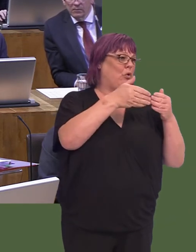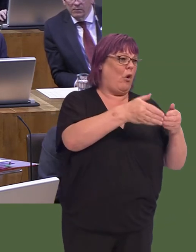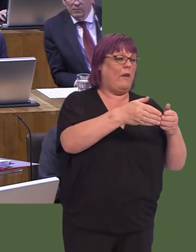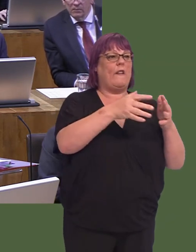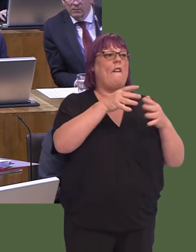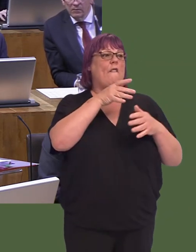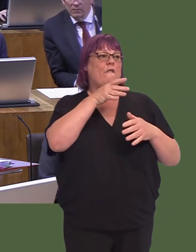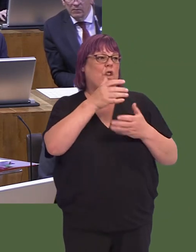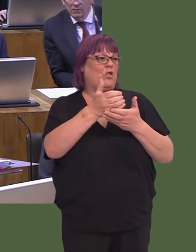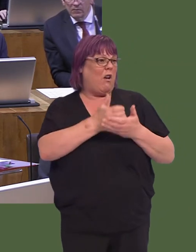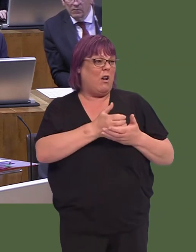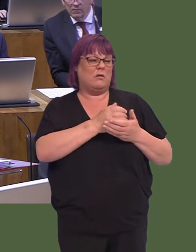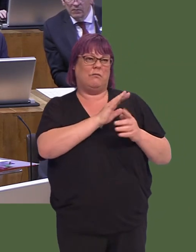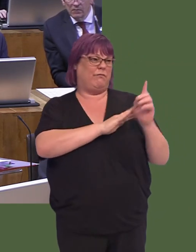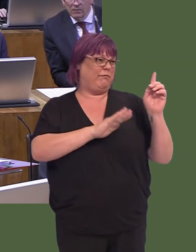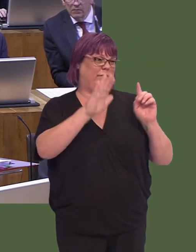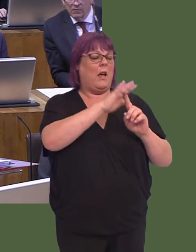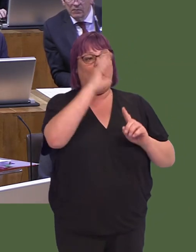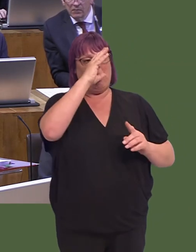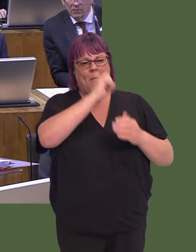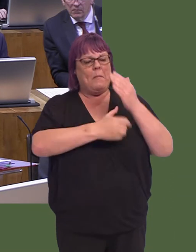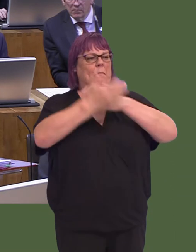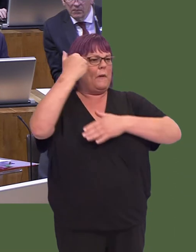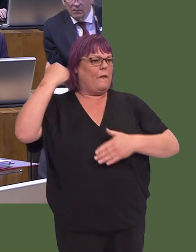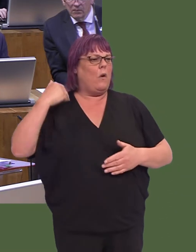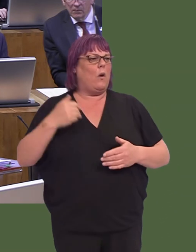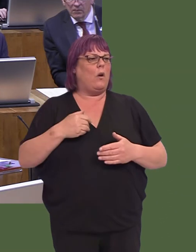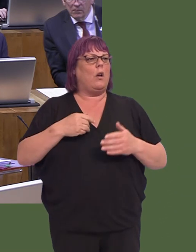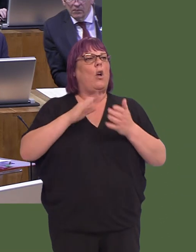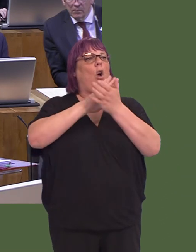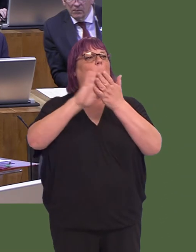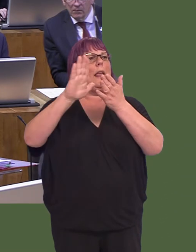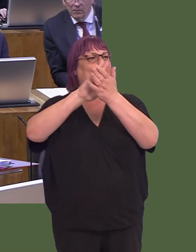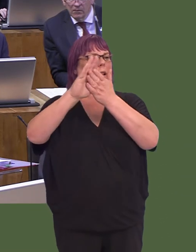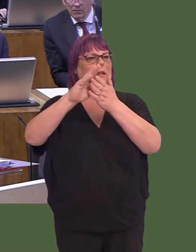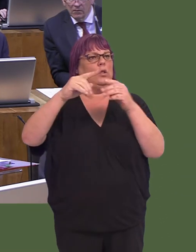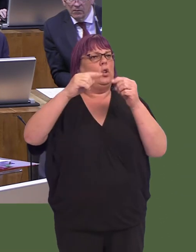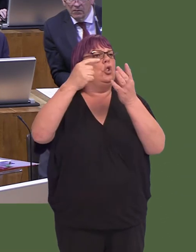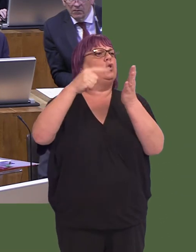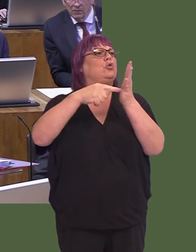Dock and Fishguard. I can remember a time when there were tolls at Holyhead.